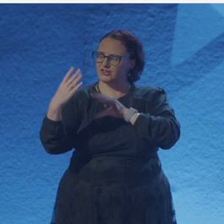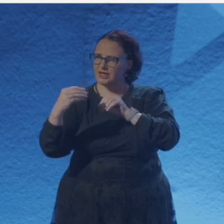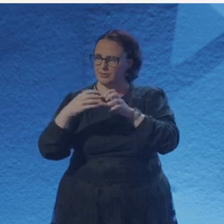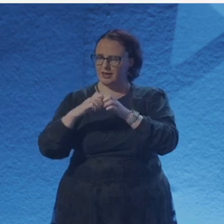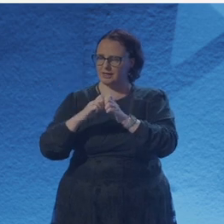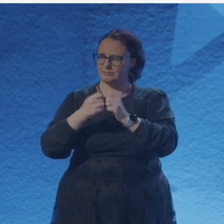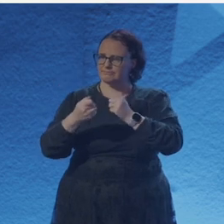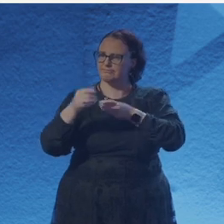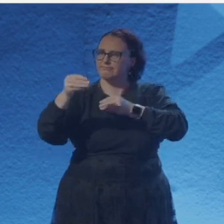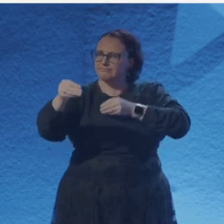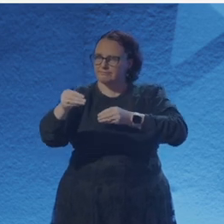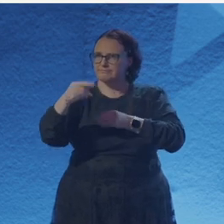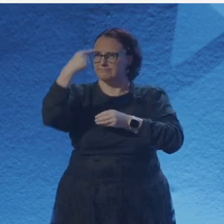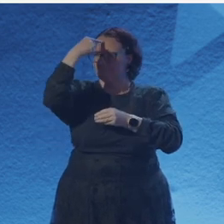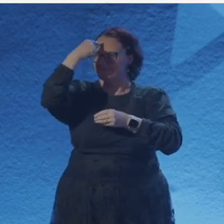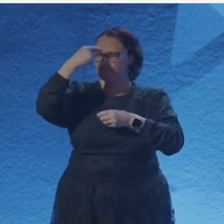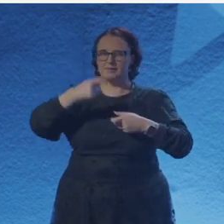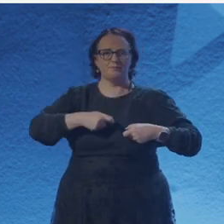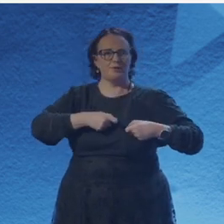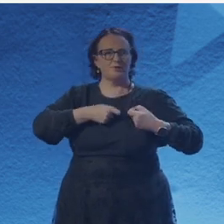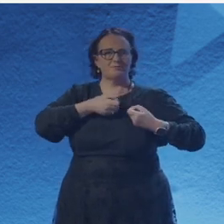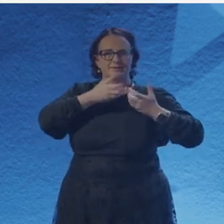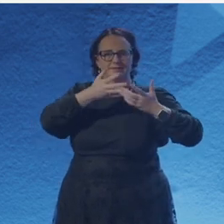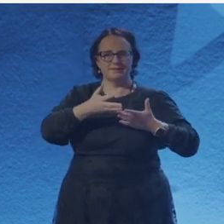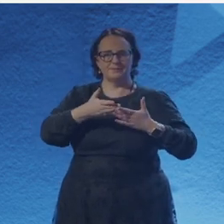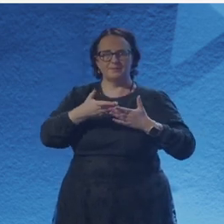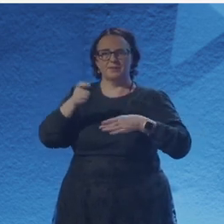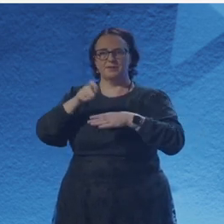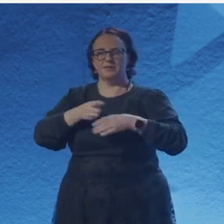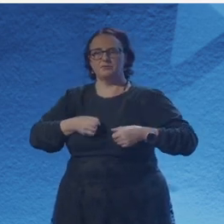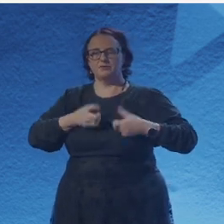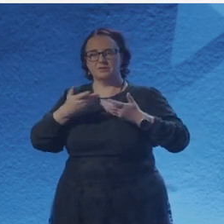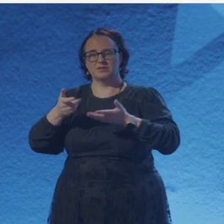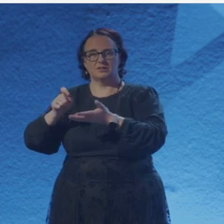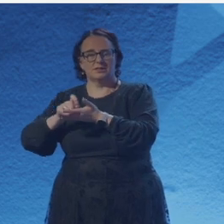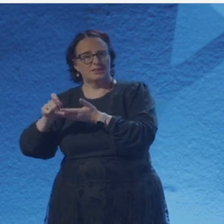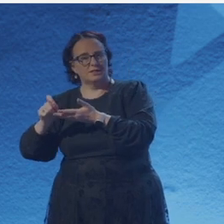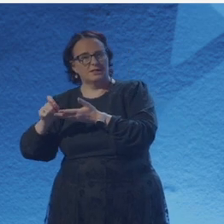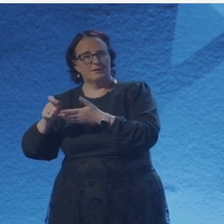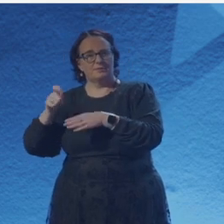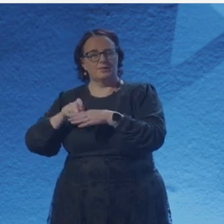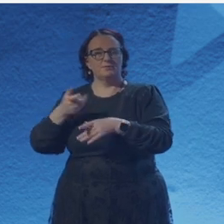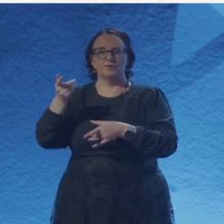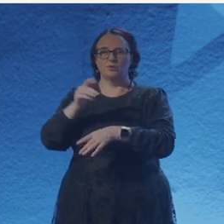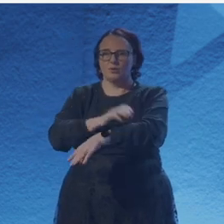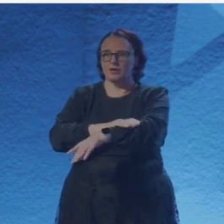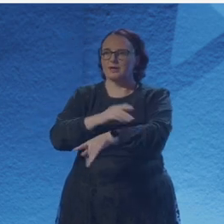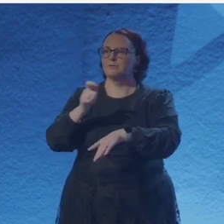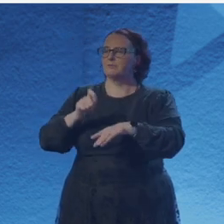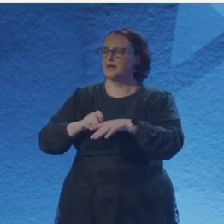See the stars gleam bright and mark your constellation thoughts. in biro ink. The best poems are written with a meal and breaking bread